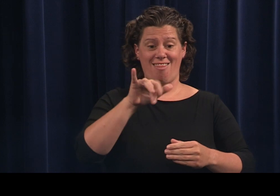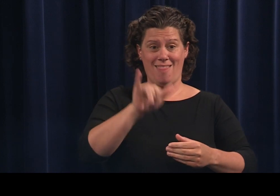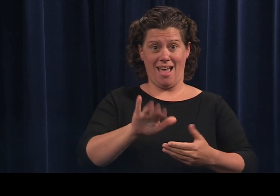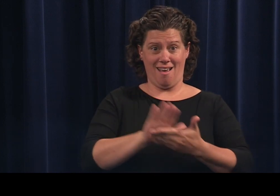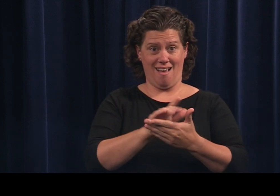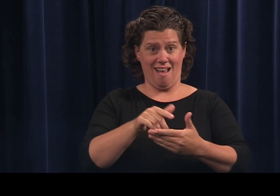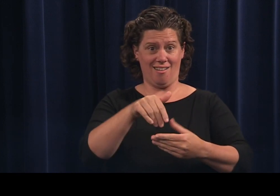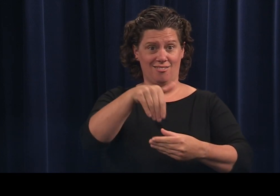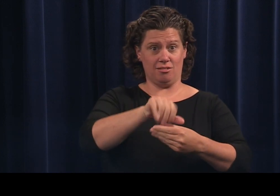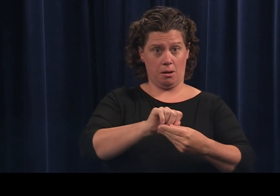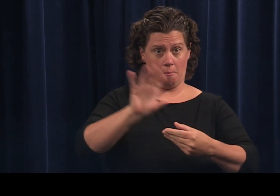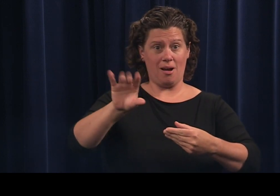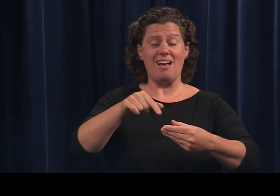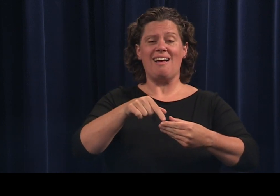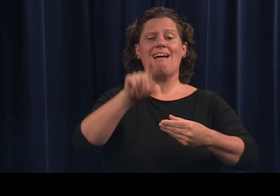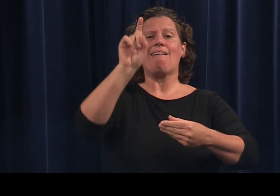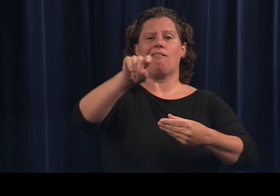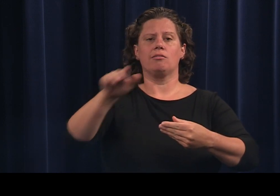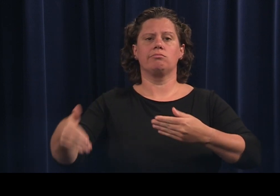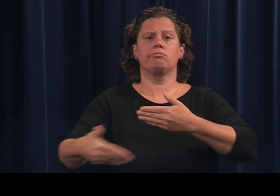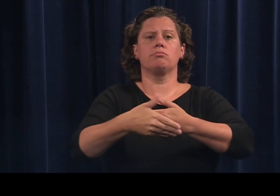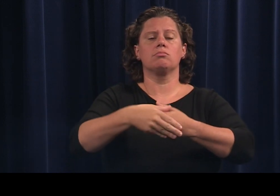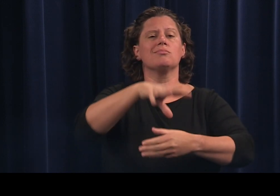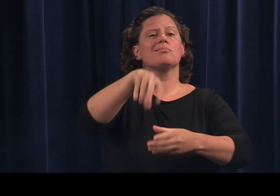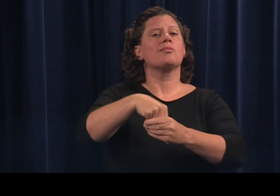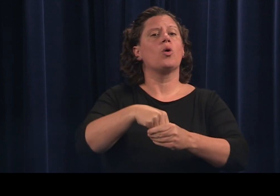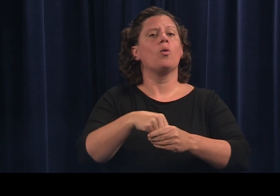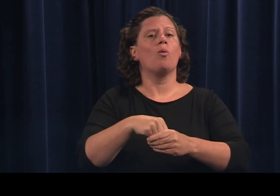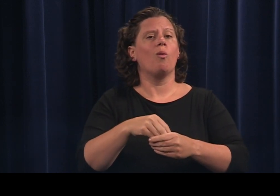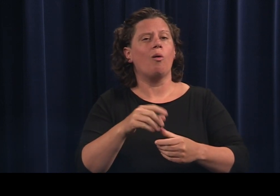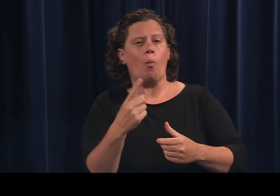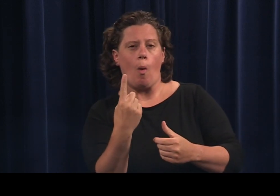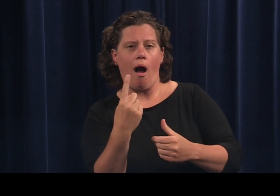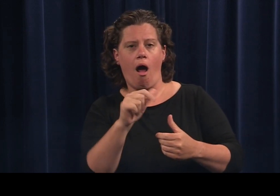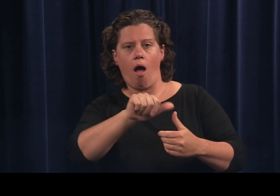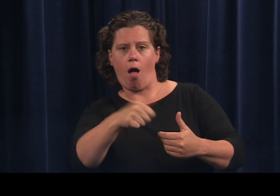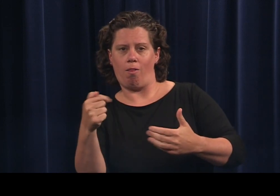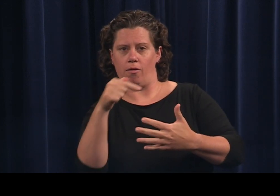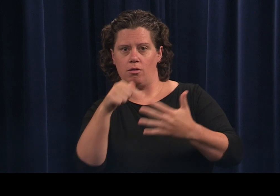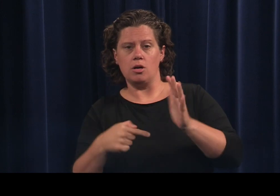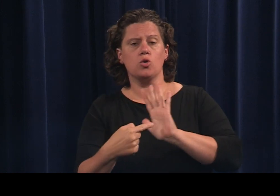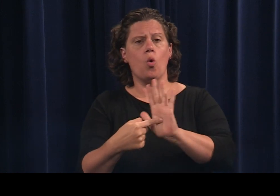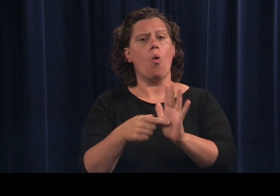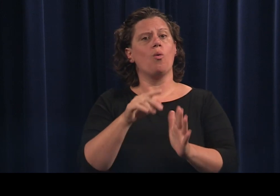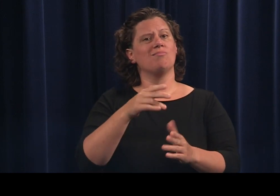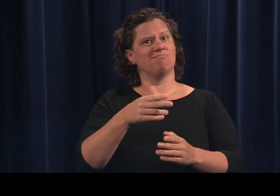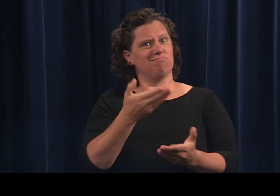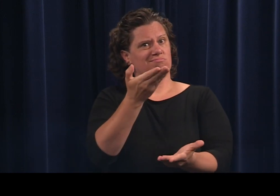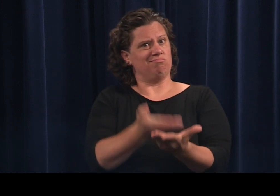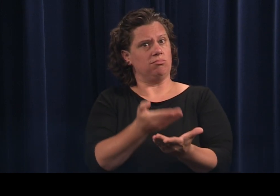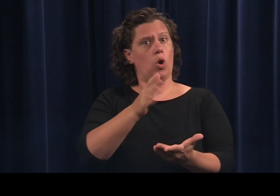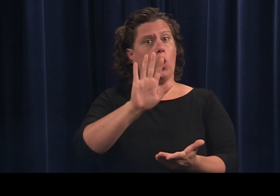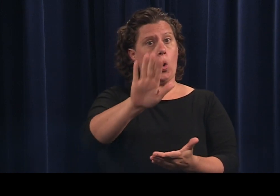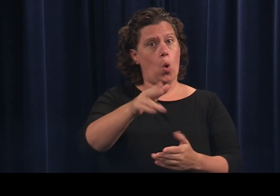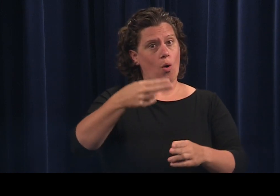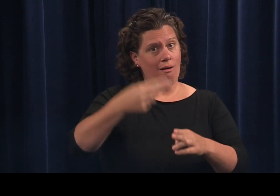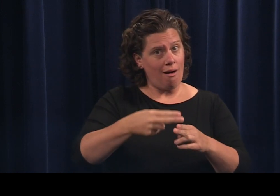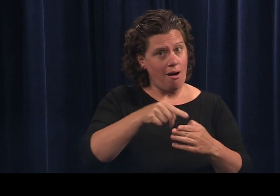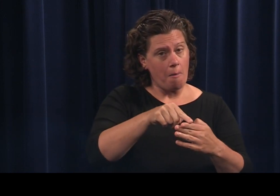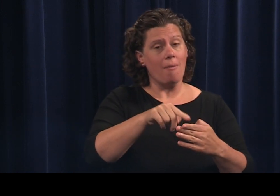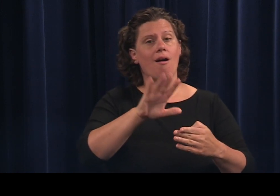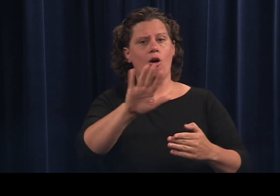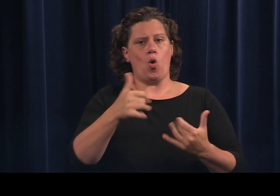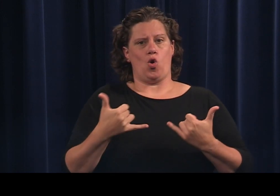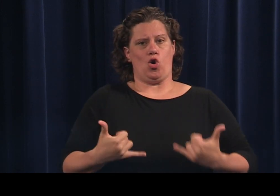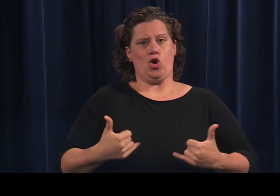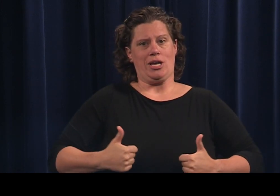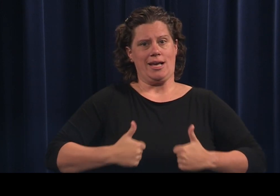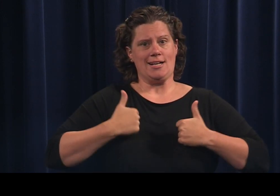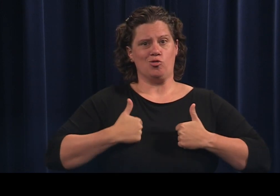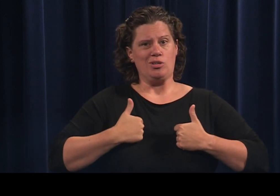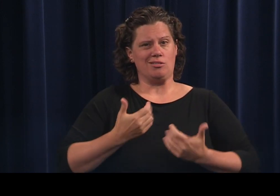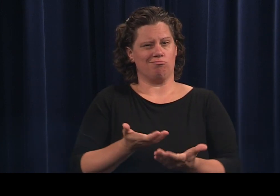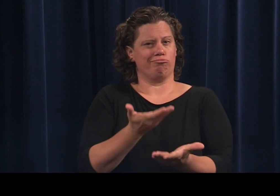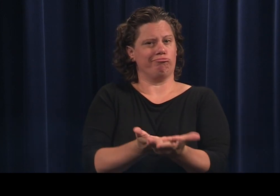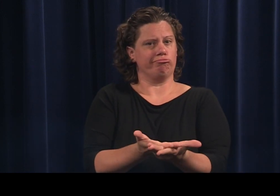Also include one of the following that shows your name and your current address: